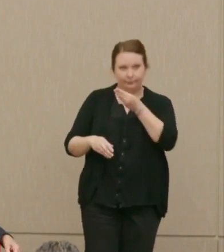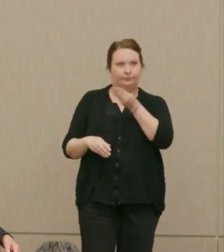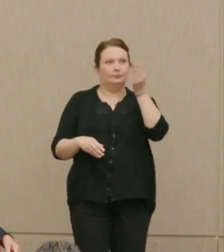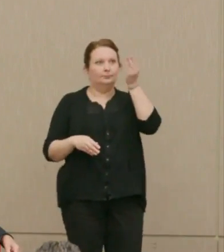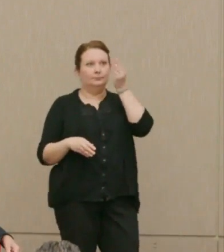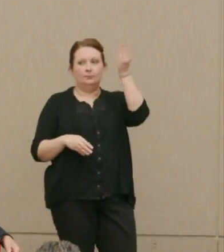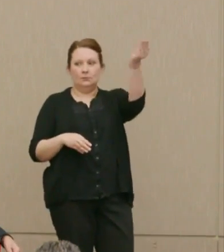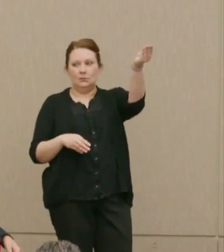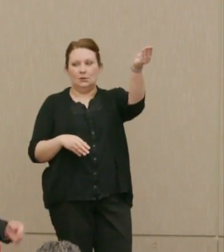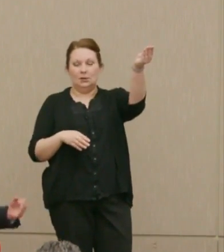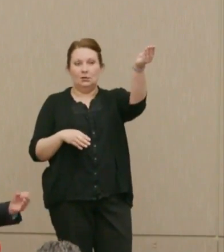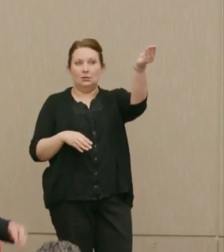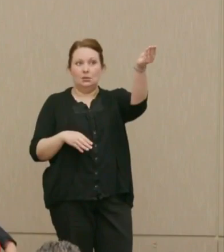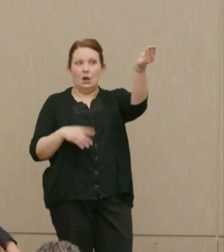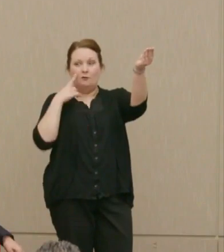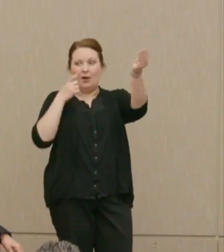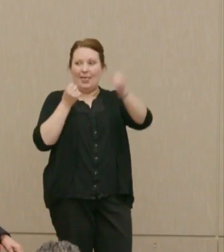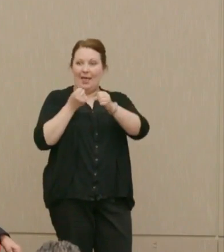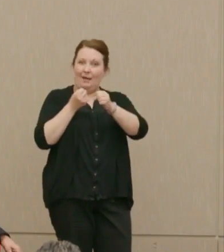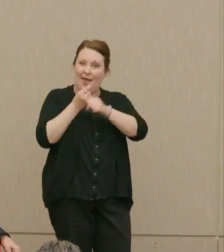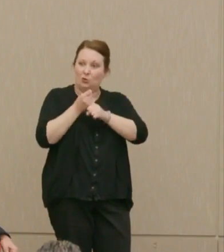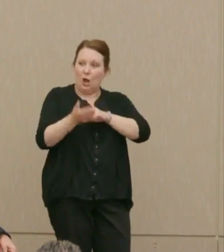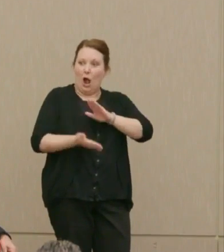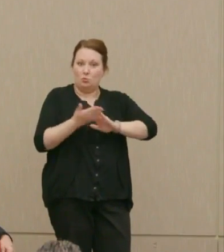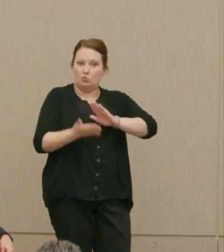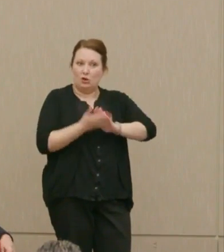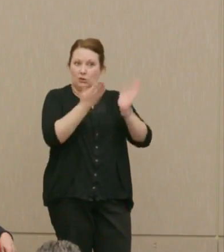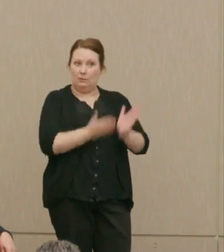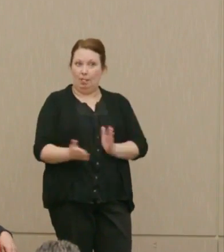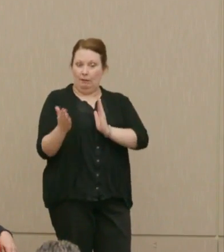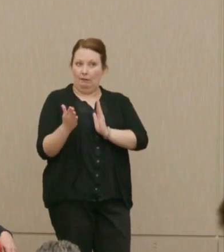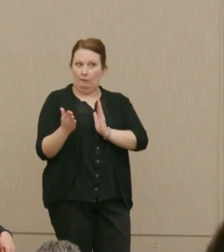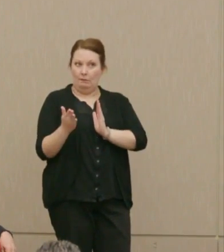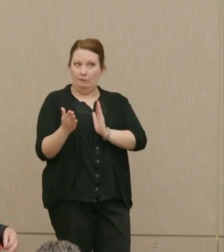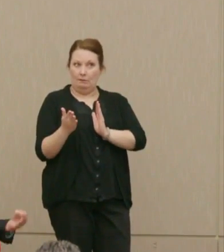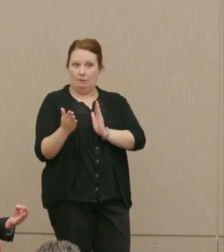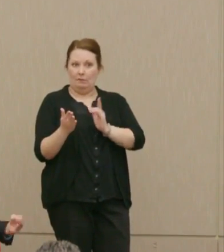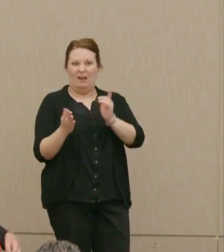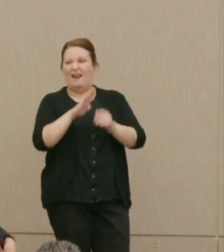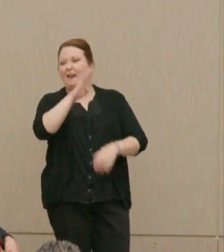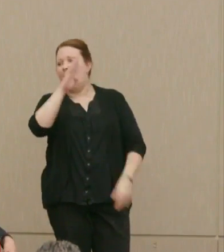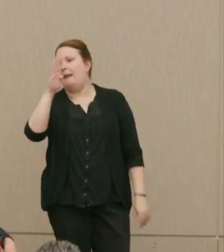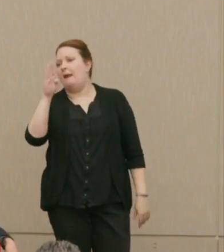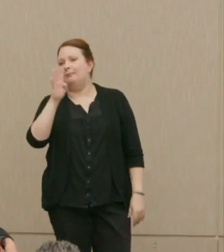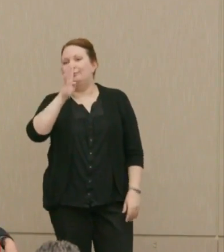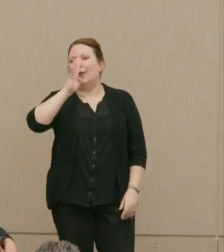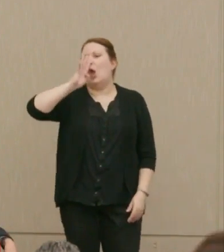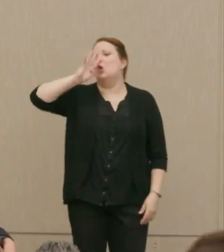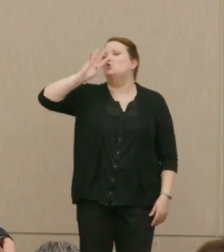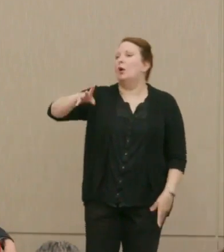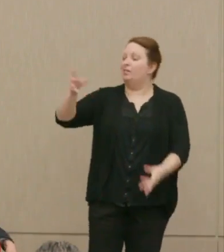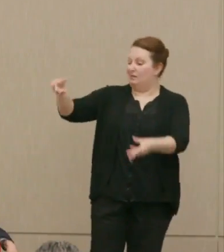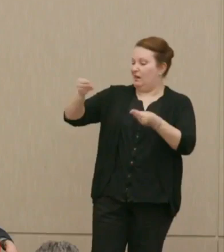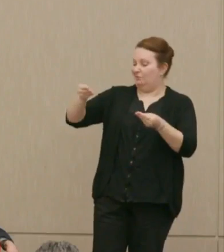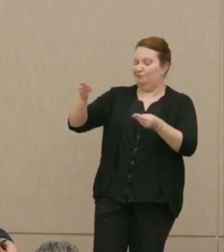of Defense Guidance for the Annual Operational War Plan, had been ignored, essentially, had